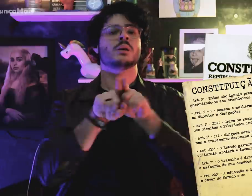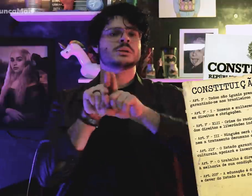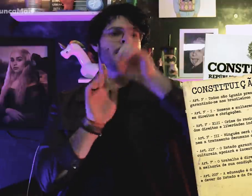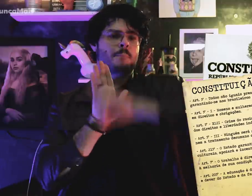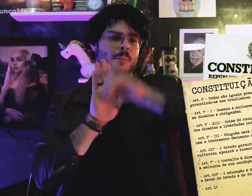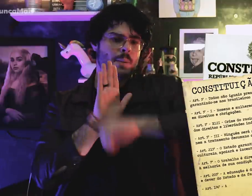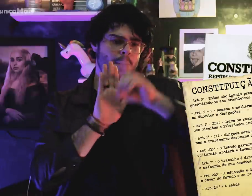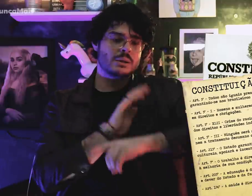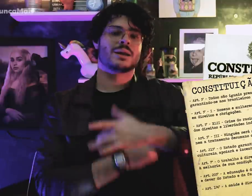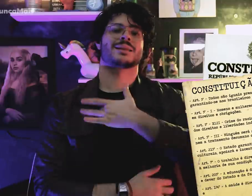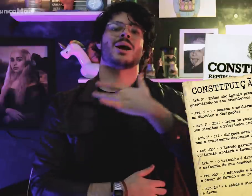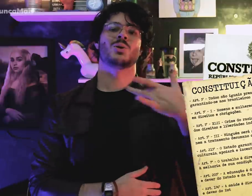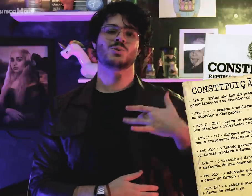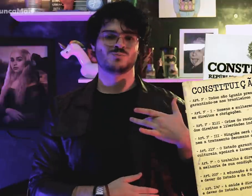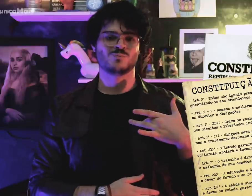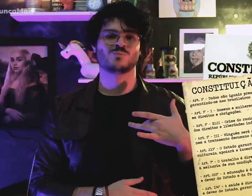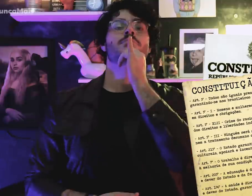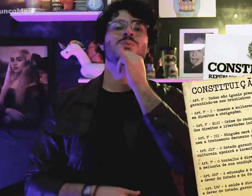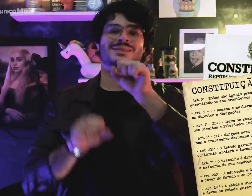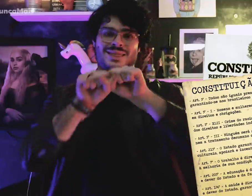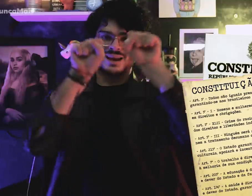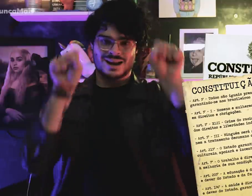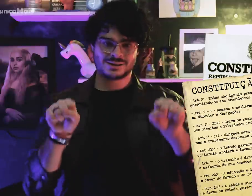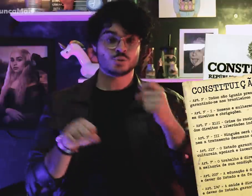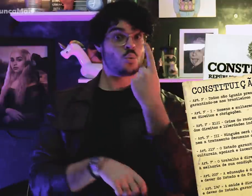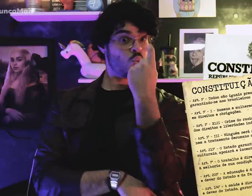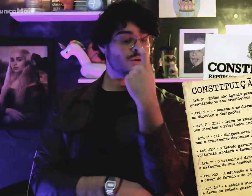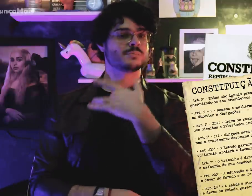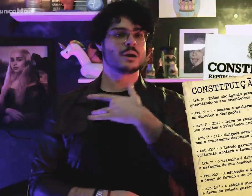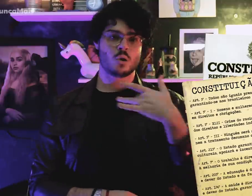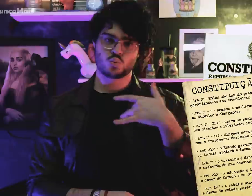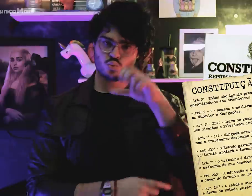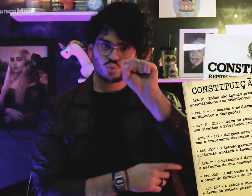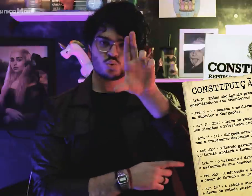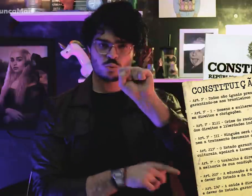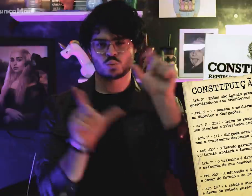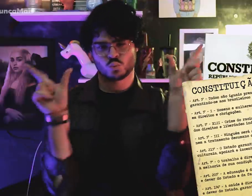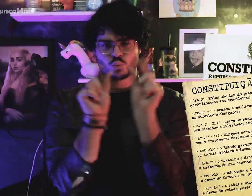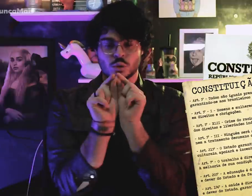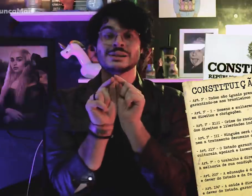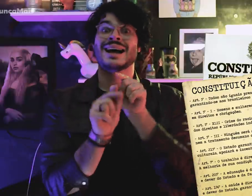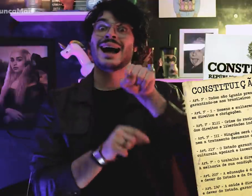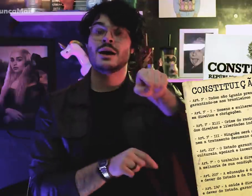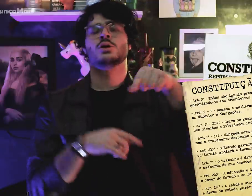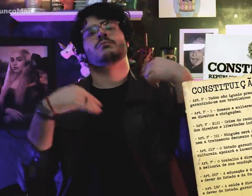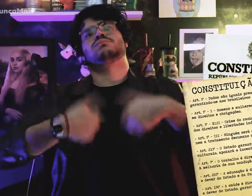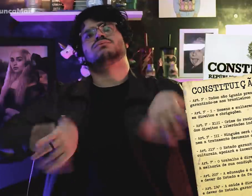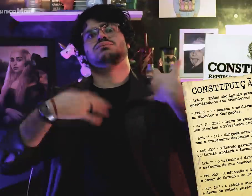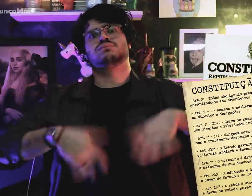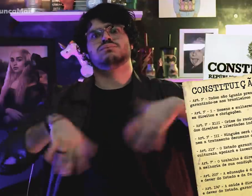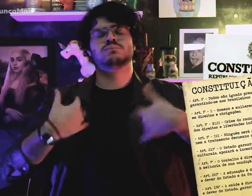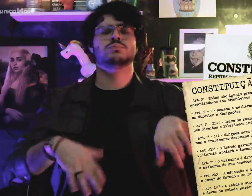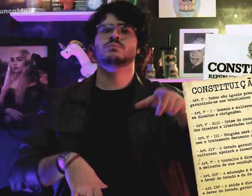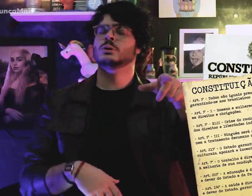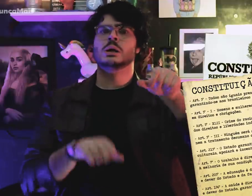foram amplificados e ainda através do Sistema Único de Saúde (SUS),